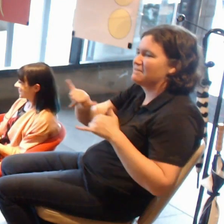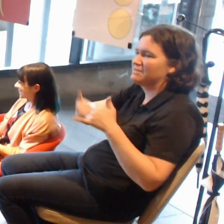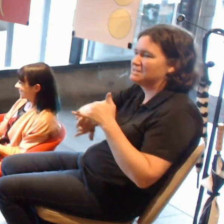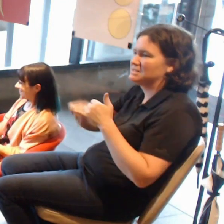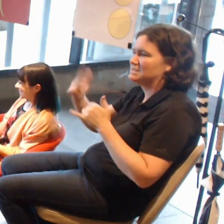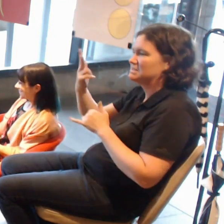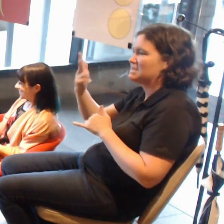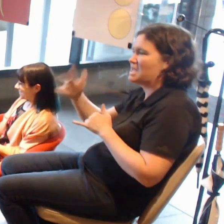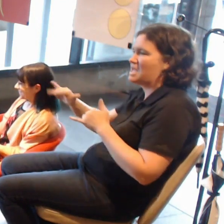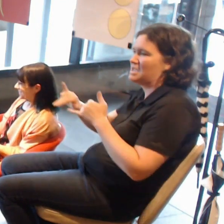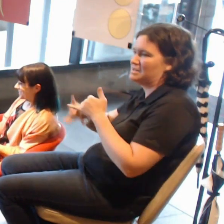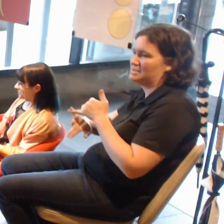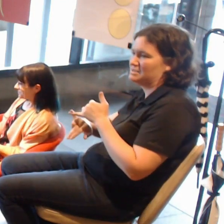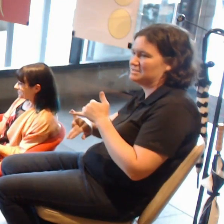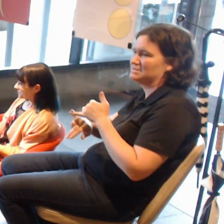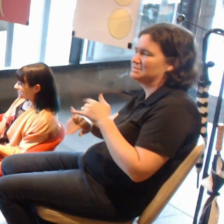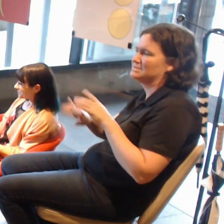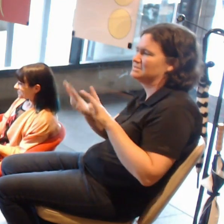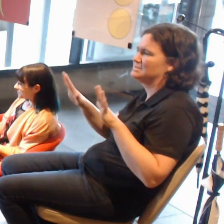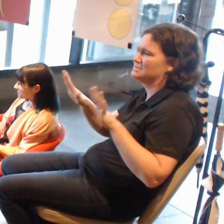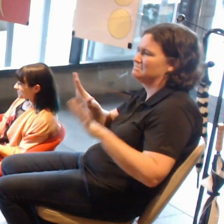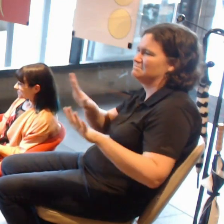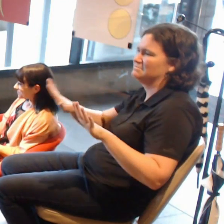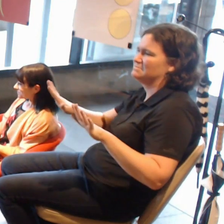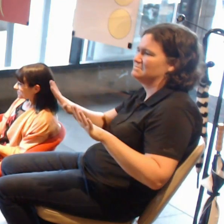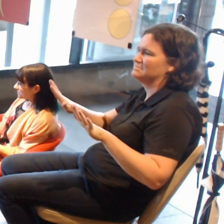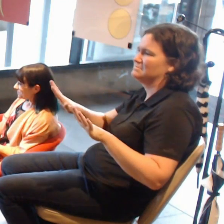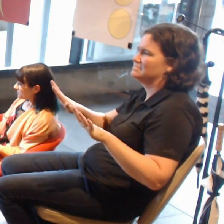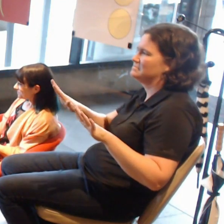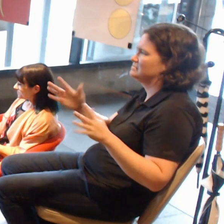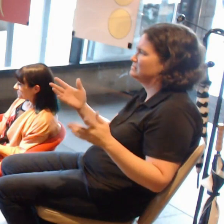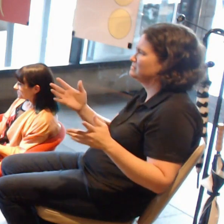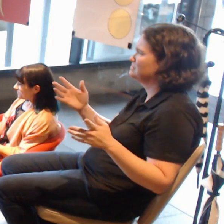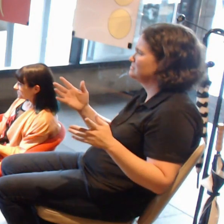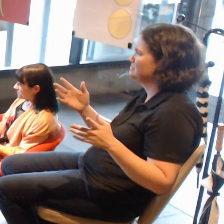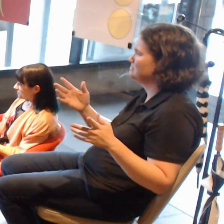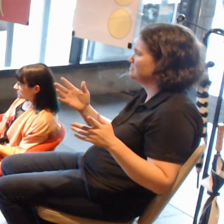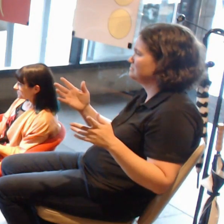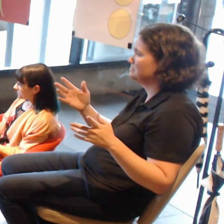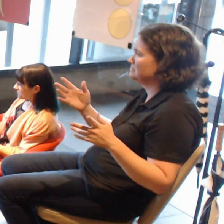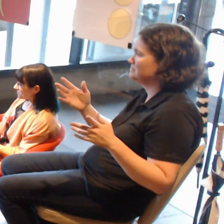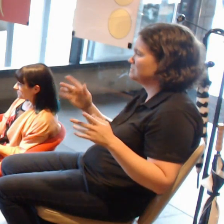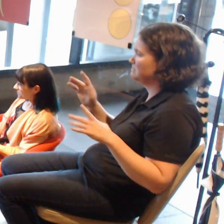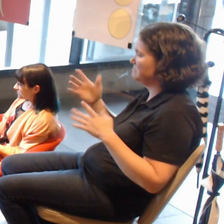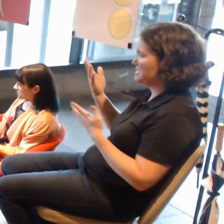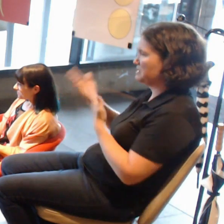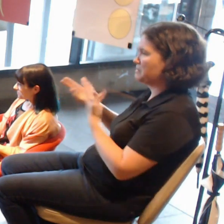Where you have him in the space and possible a VR experience where there's real-world elements.